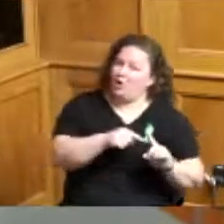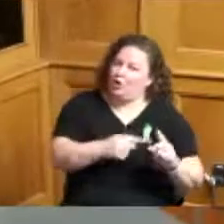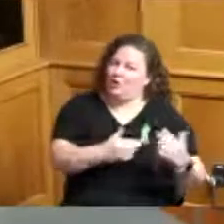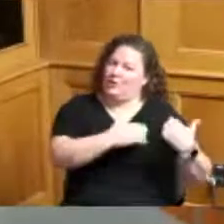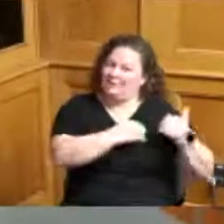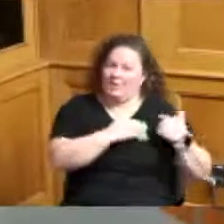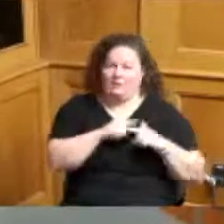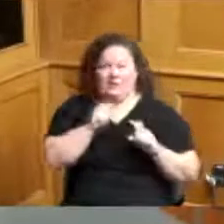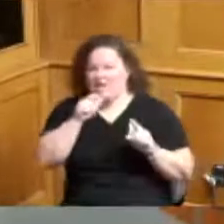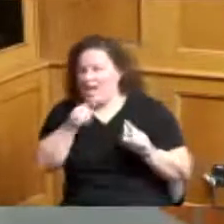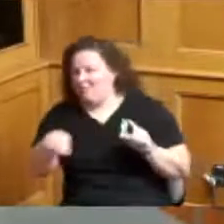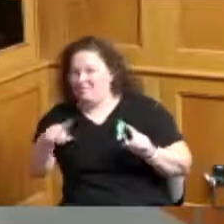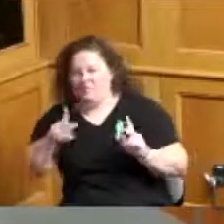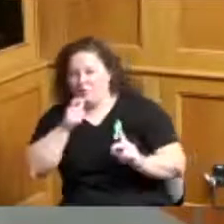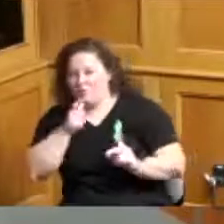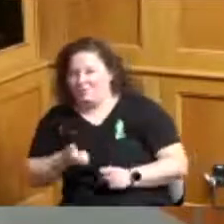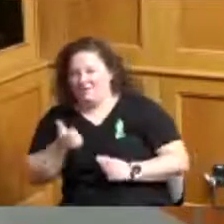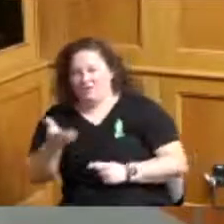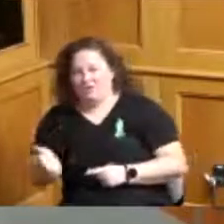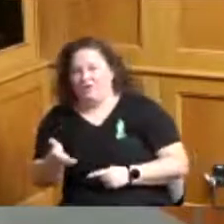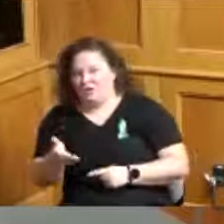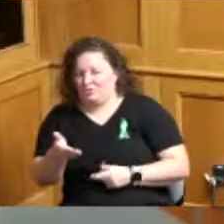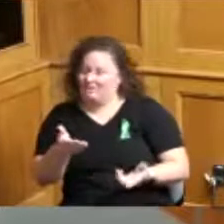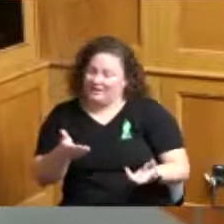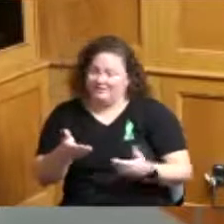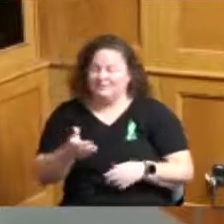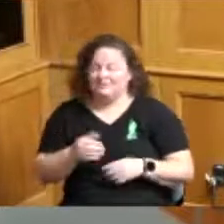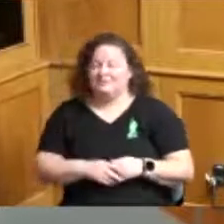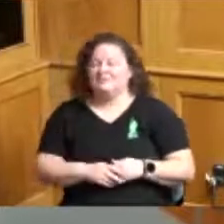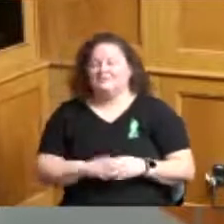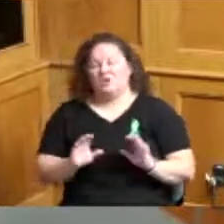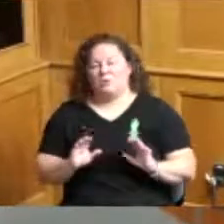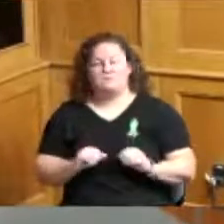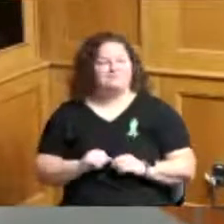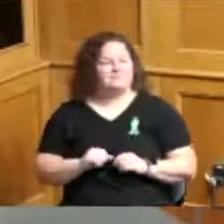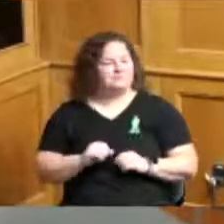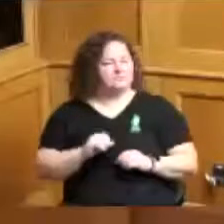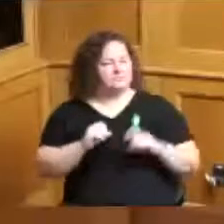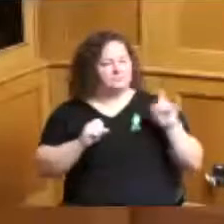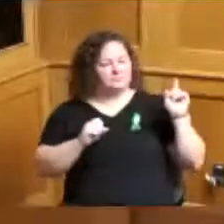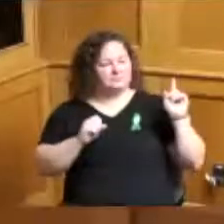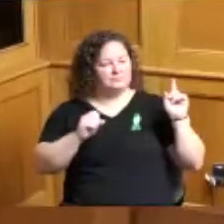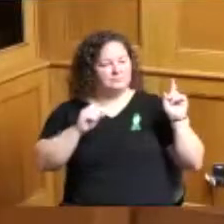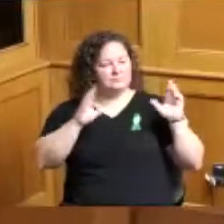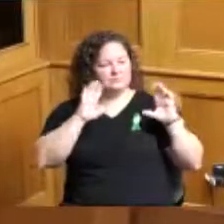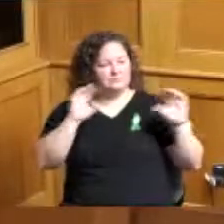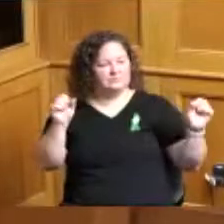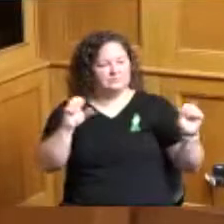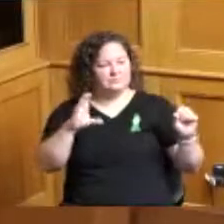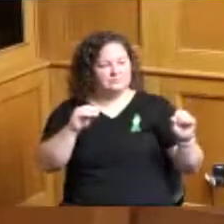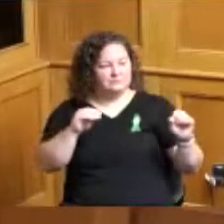different than a single family household but so passing this indicates our agreement with trying